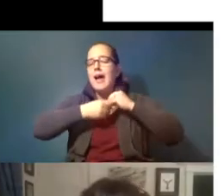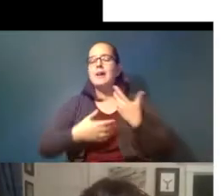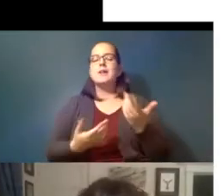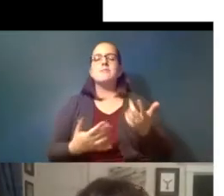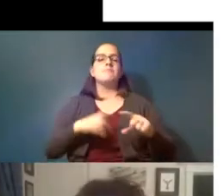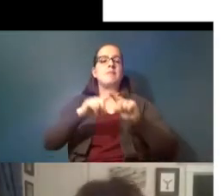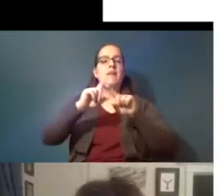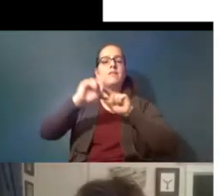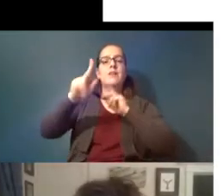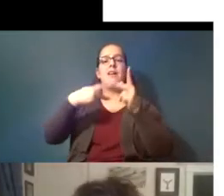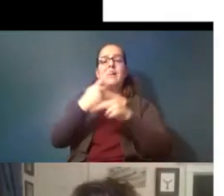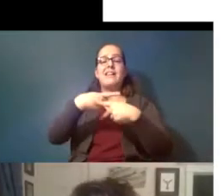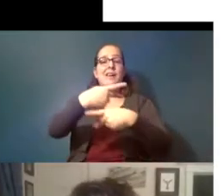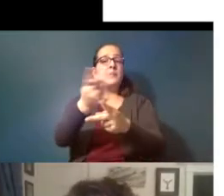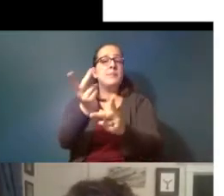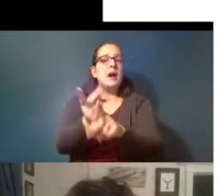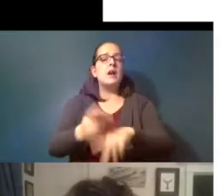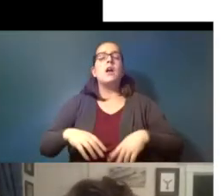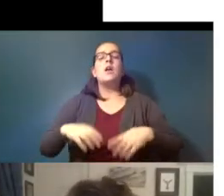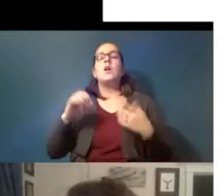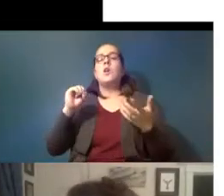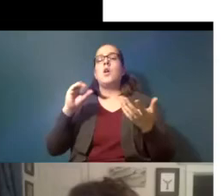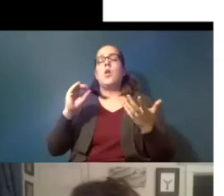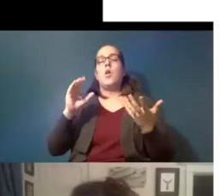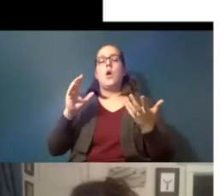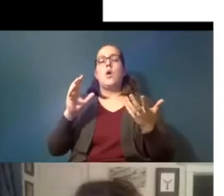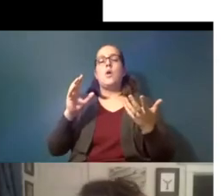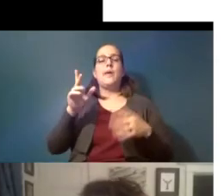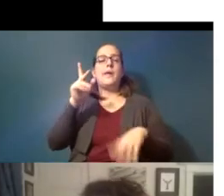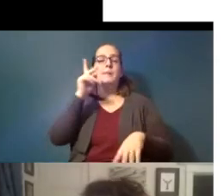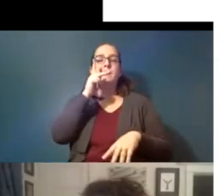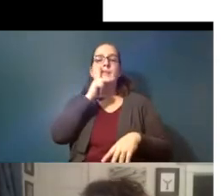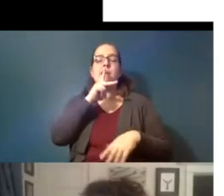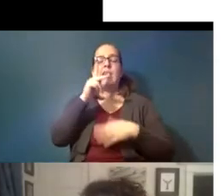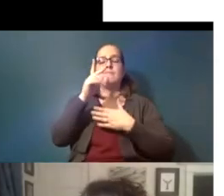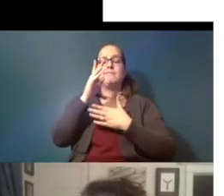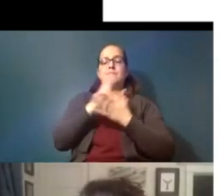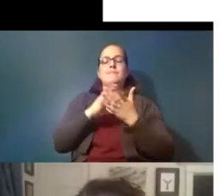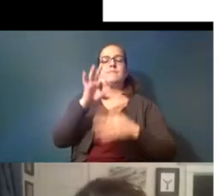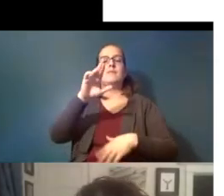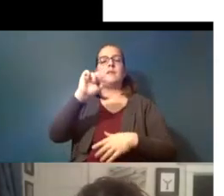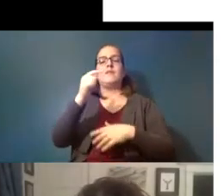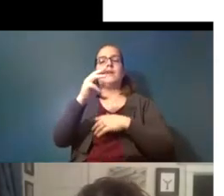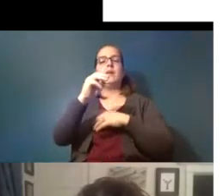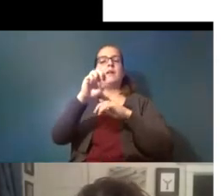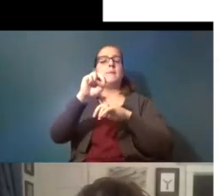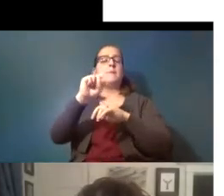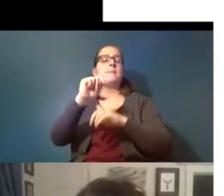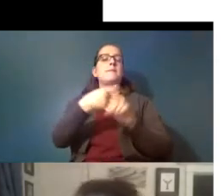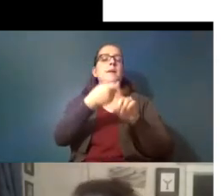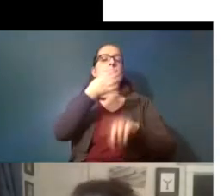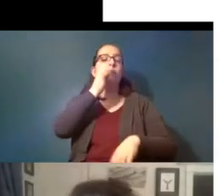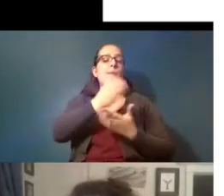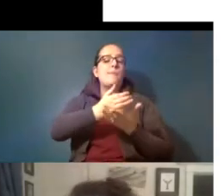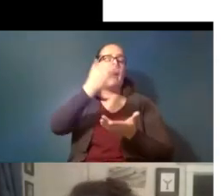of products and so a plast a plastic fragment from a beverage bottle might look different